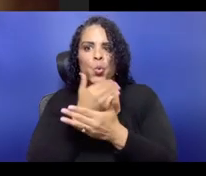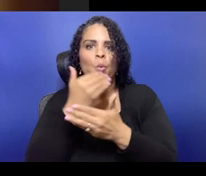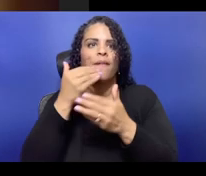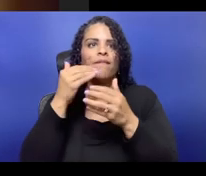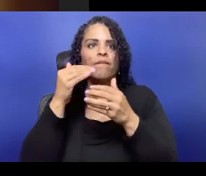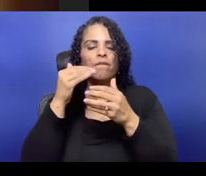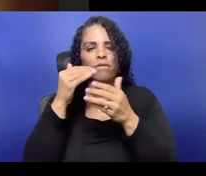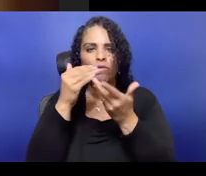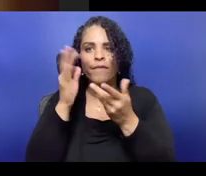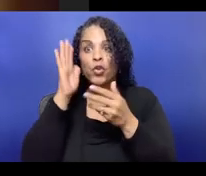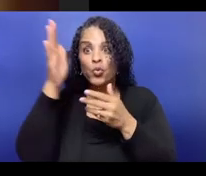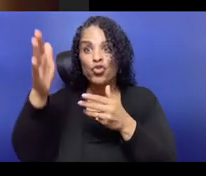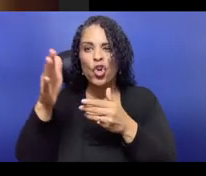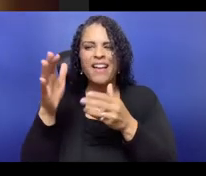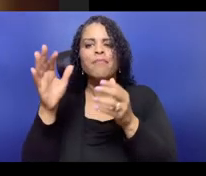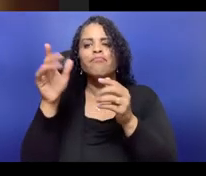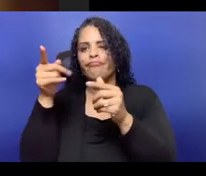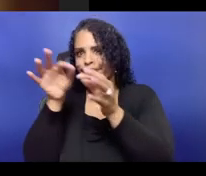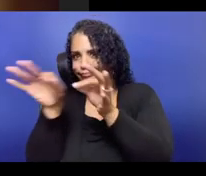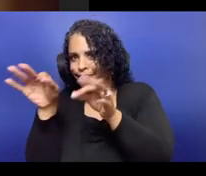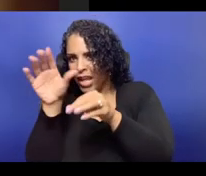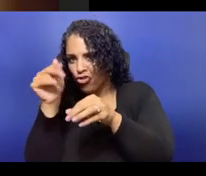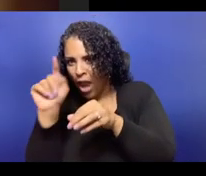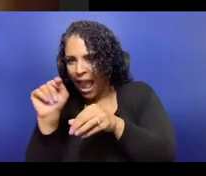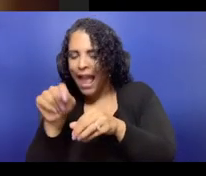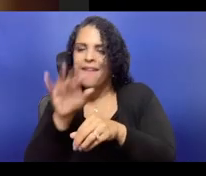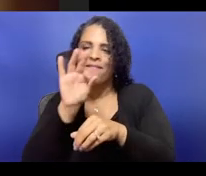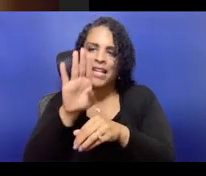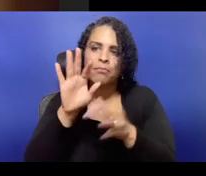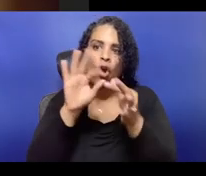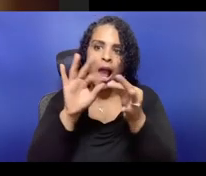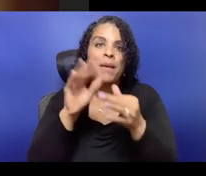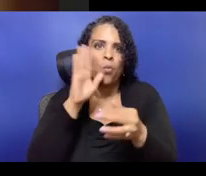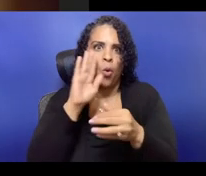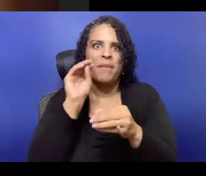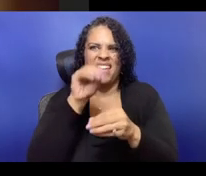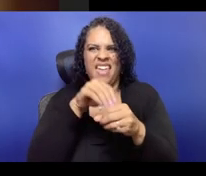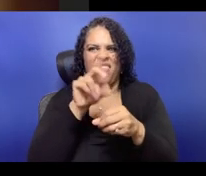eco is home, nomy is management.